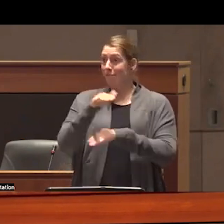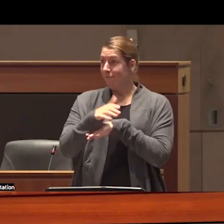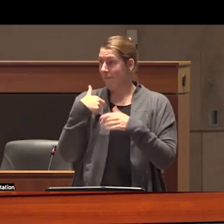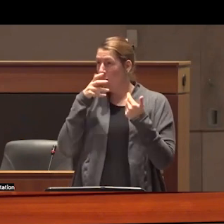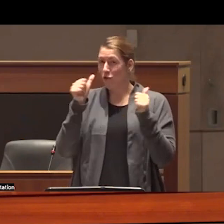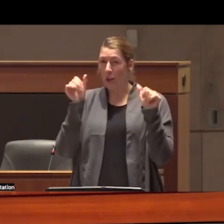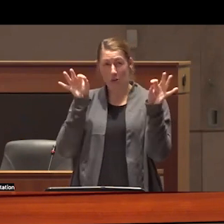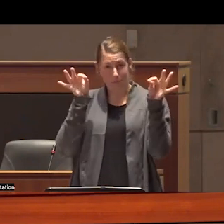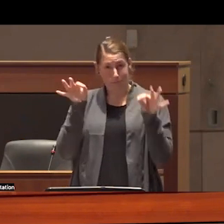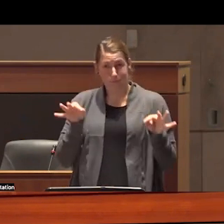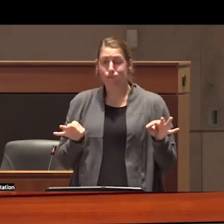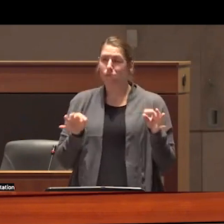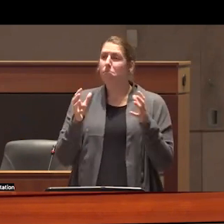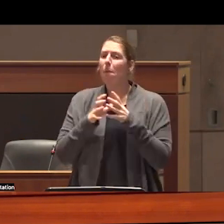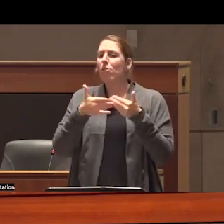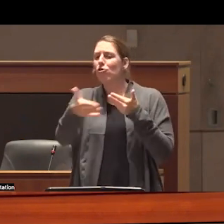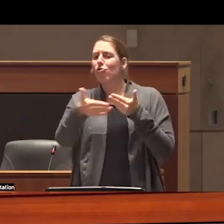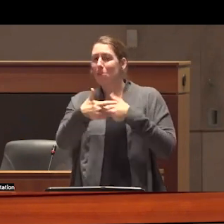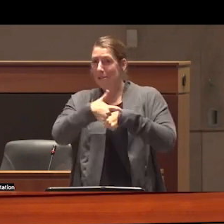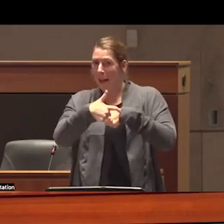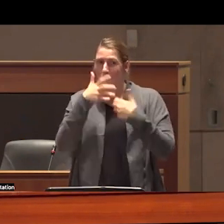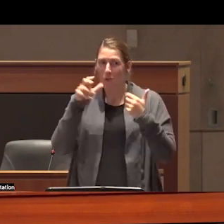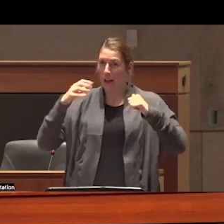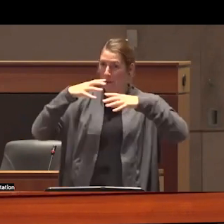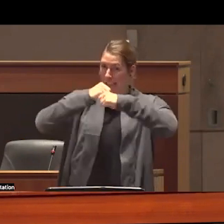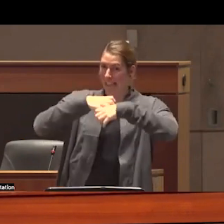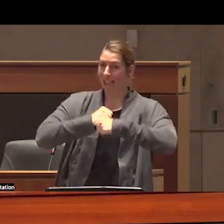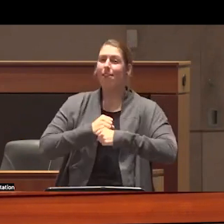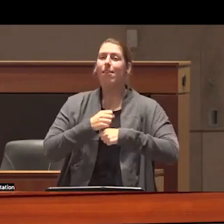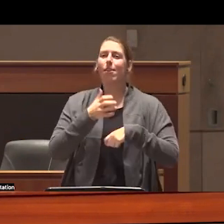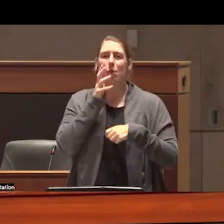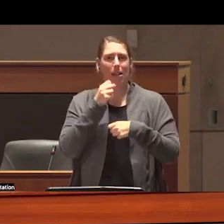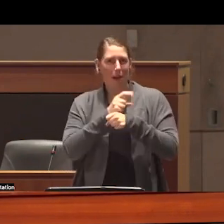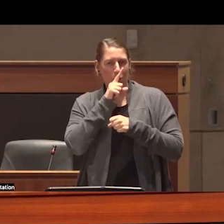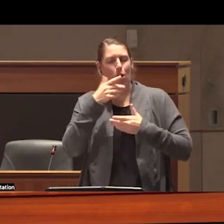the next however many minutes here uh I will try and watch the tempo at which I speak but